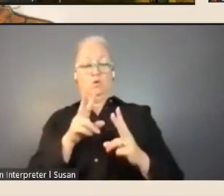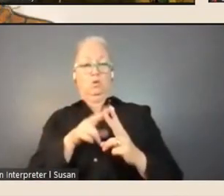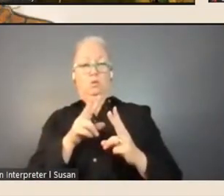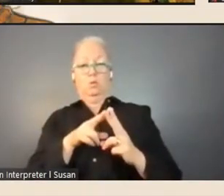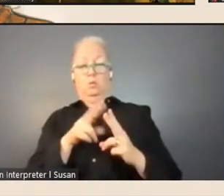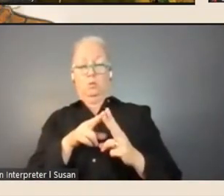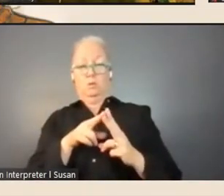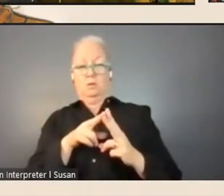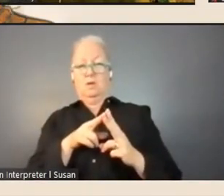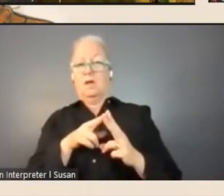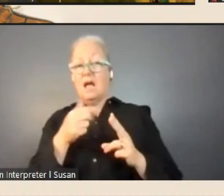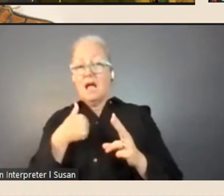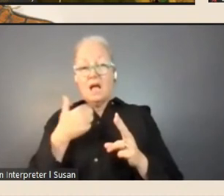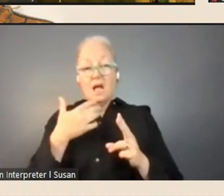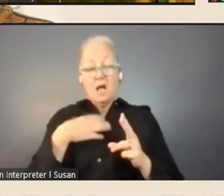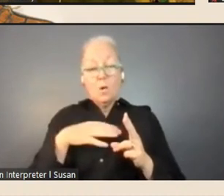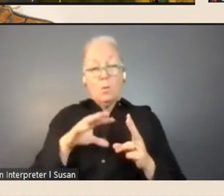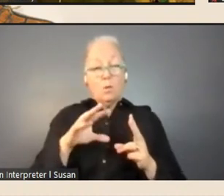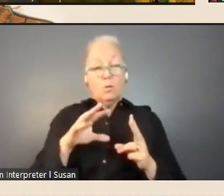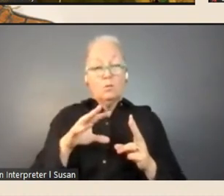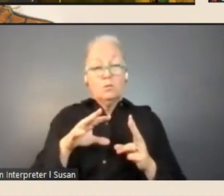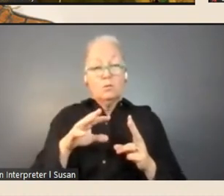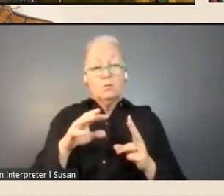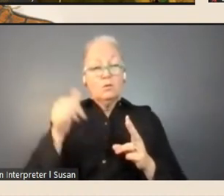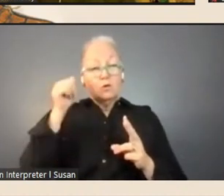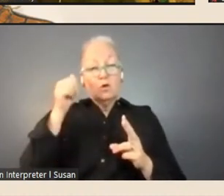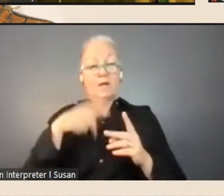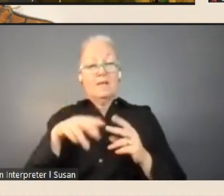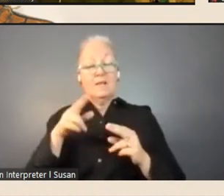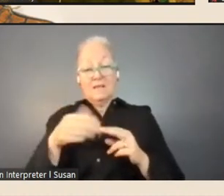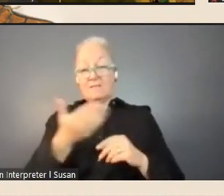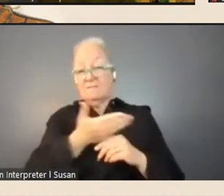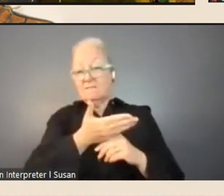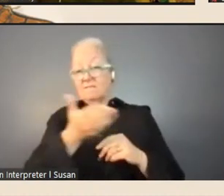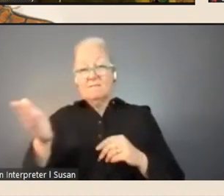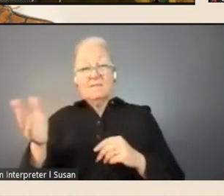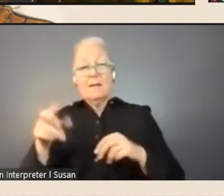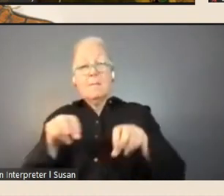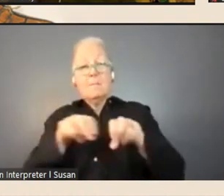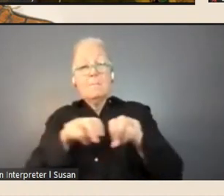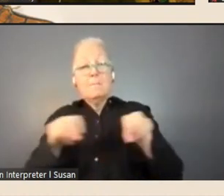see whether or not any of my co-panelists have anything that they would like to